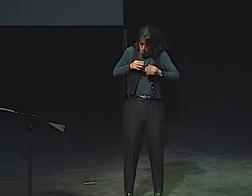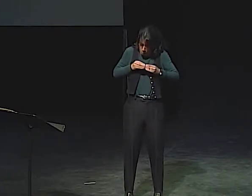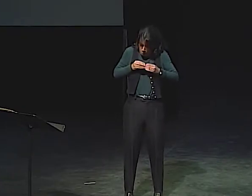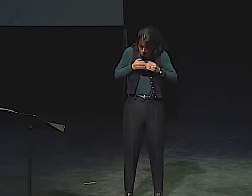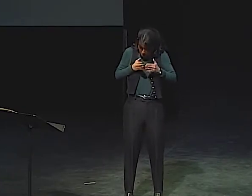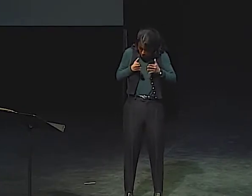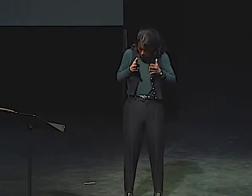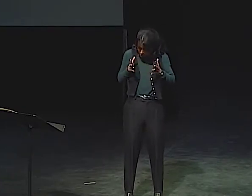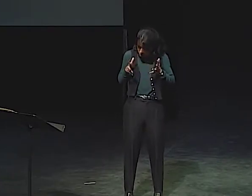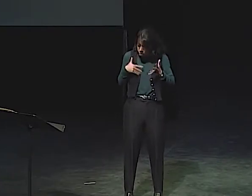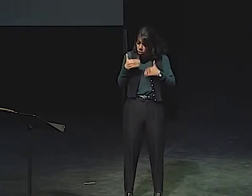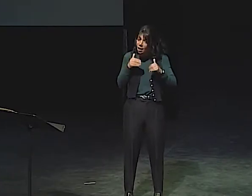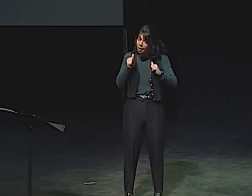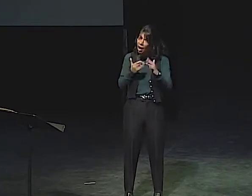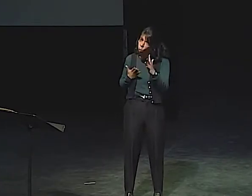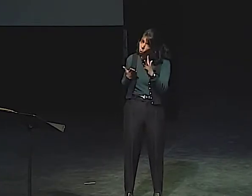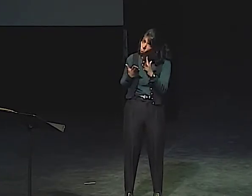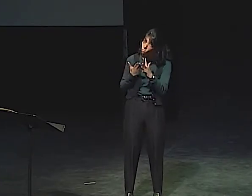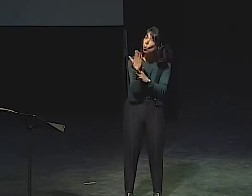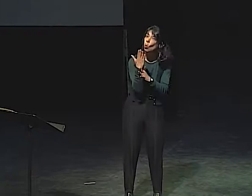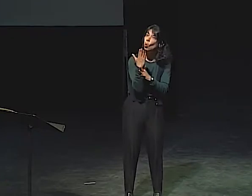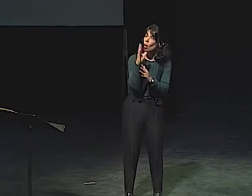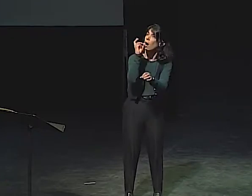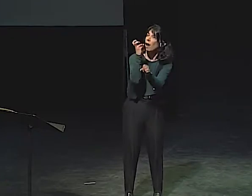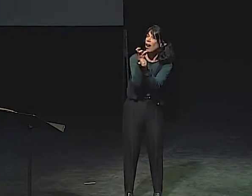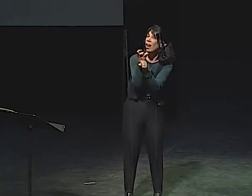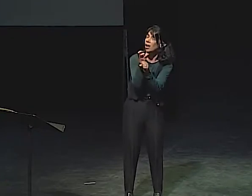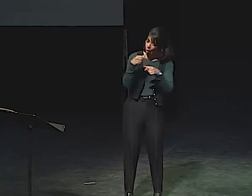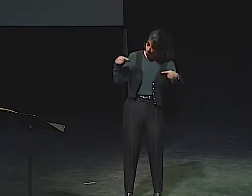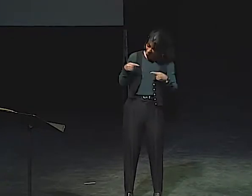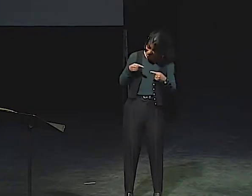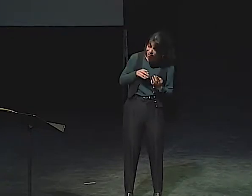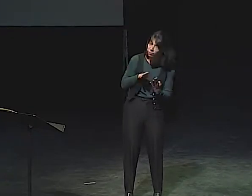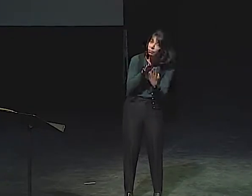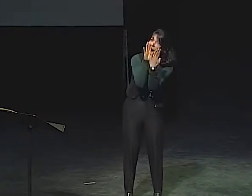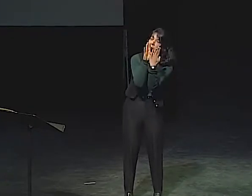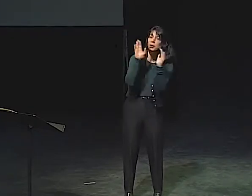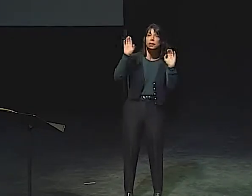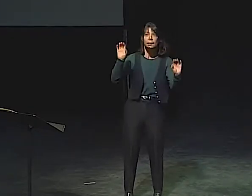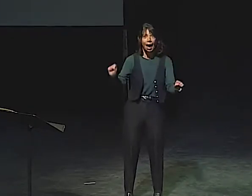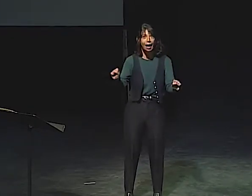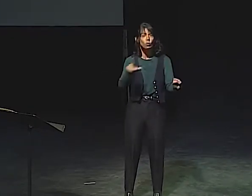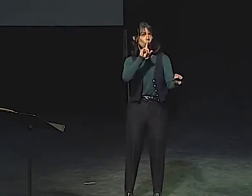IT WAS SOME KIND OF A LINK UNTIL SHE FELT MORE ABLE TO GET THROUGH IT.